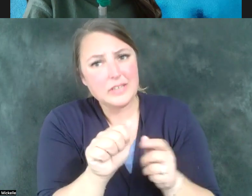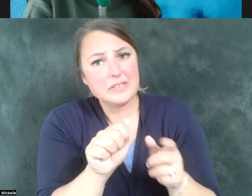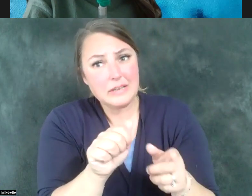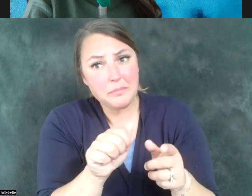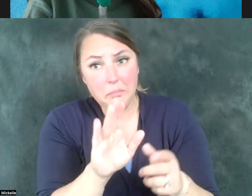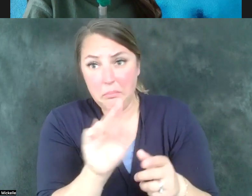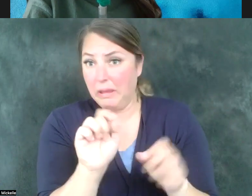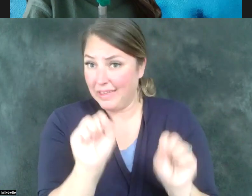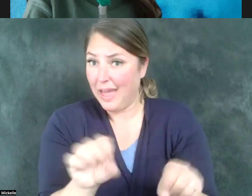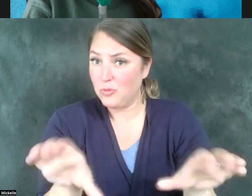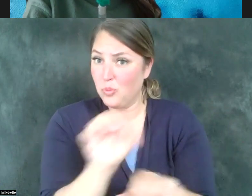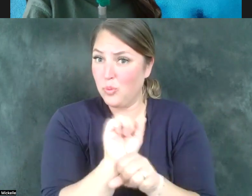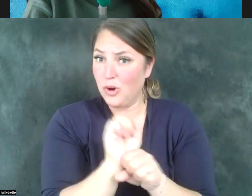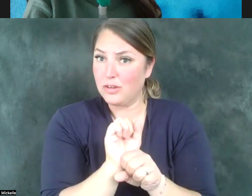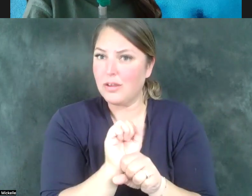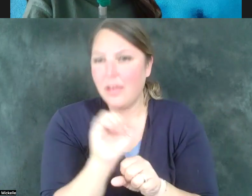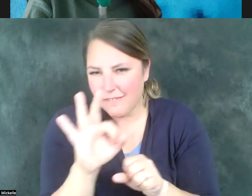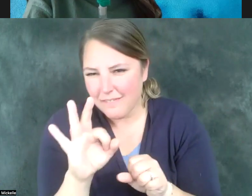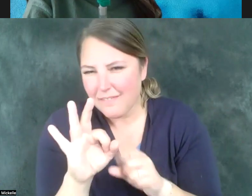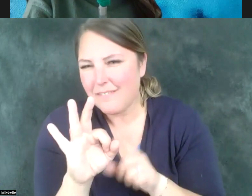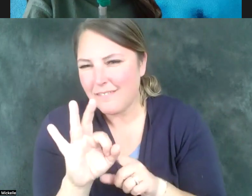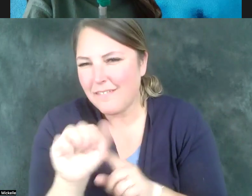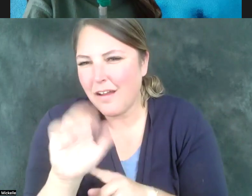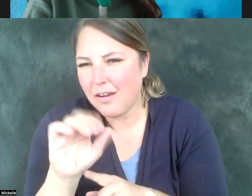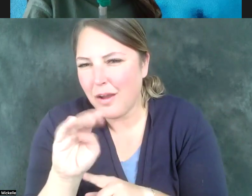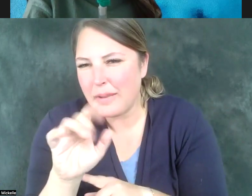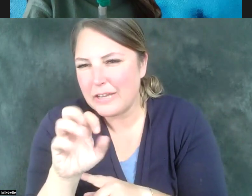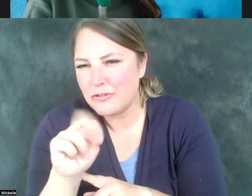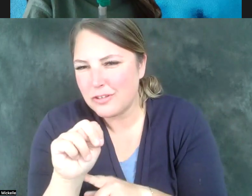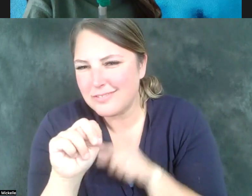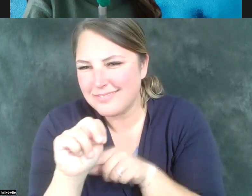they're accommodated. Accommodations, of course, are critically important. It's part of the ADA.